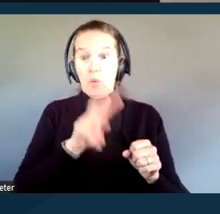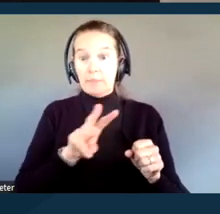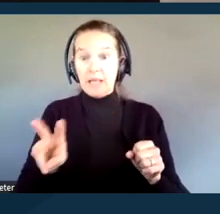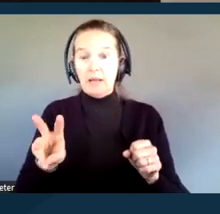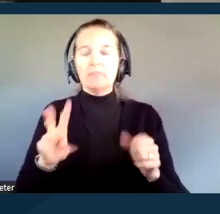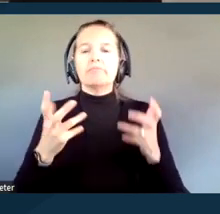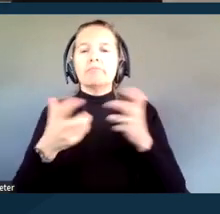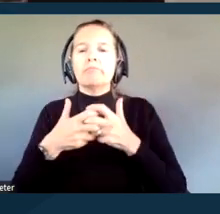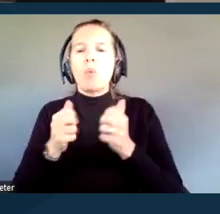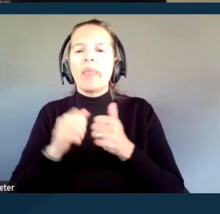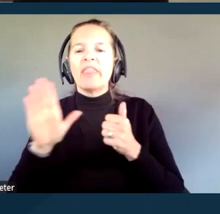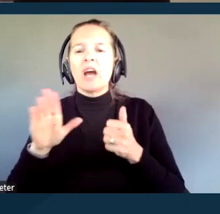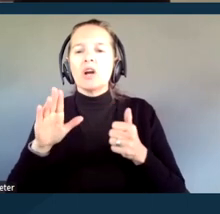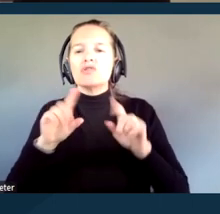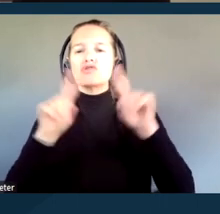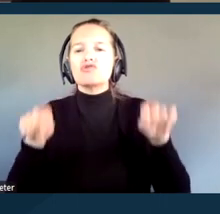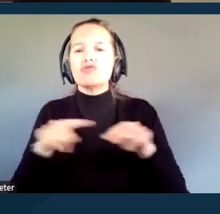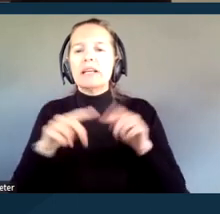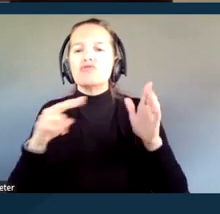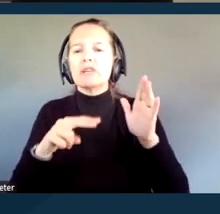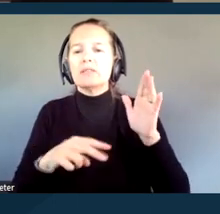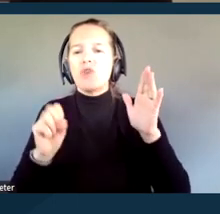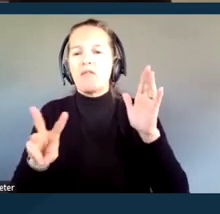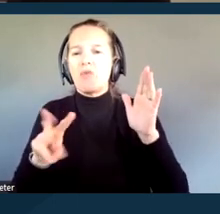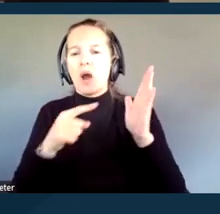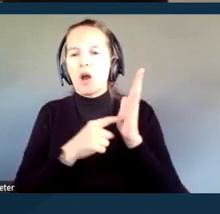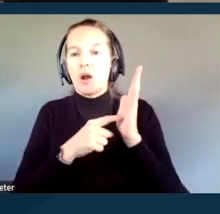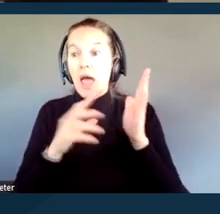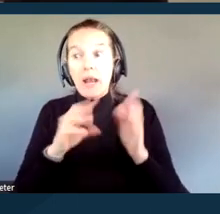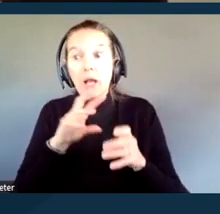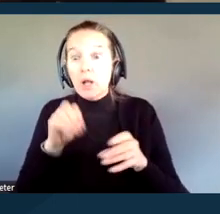but all of the content that is posted, like photos, maps,